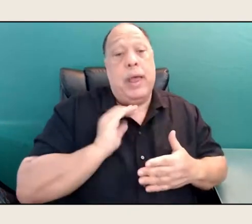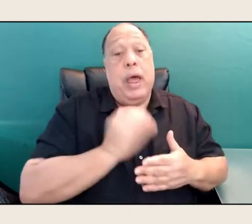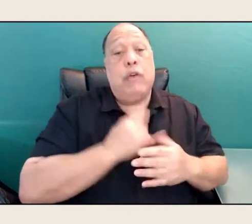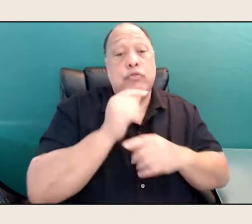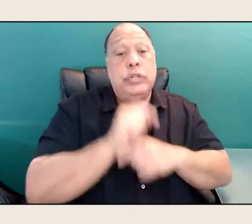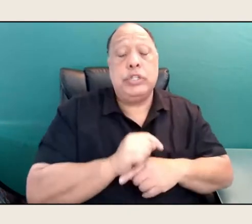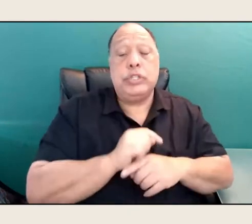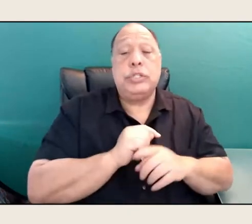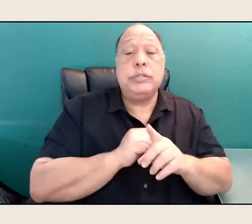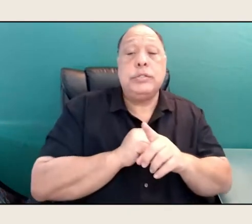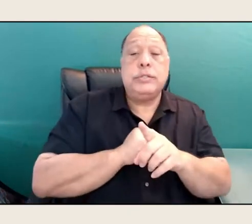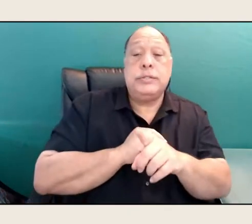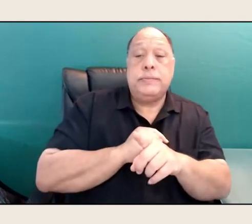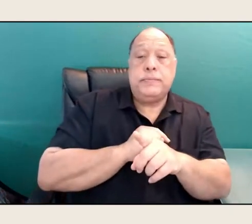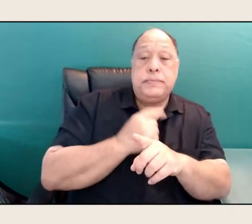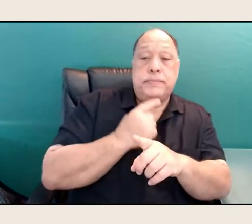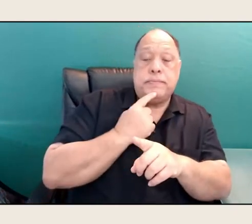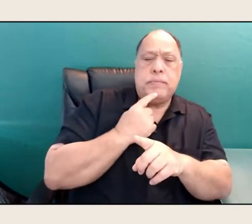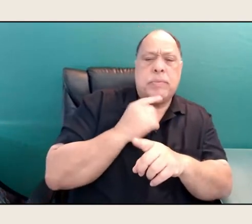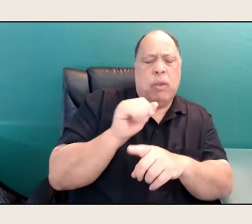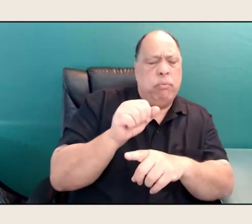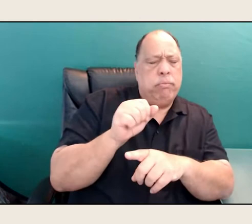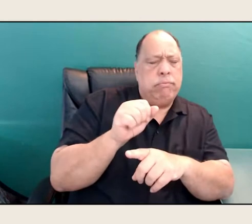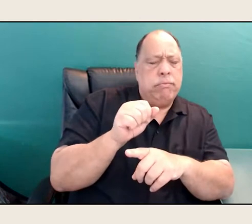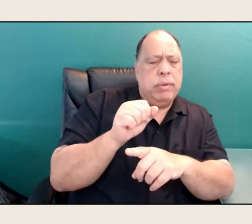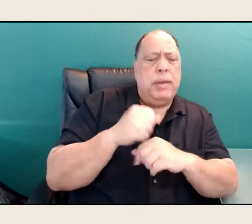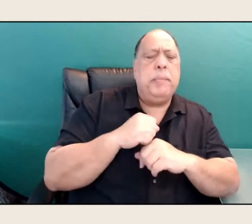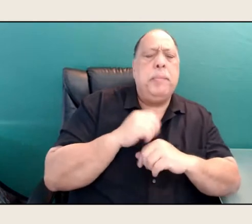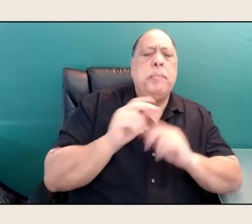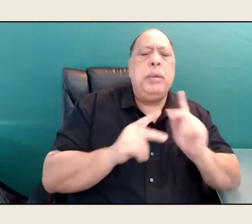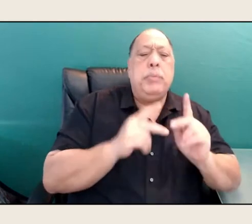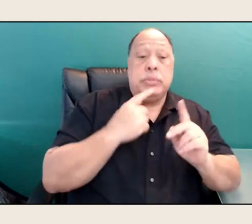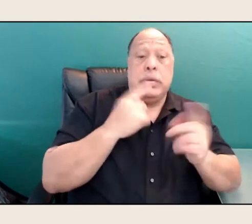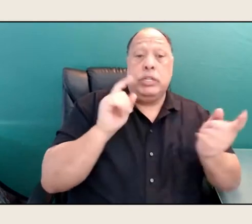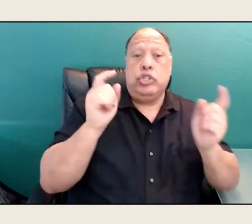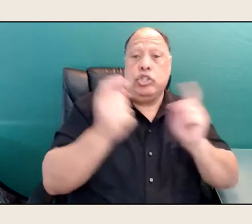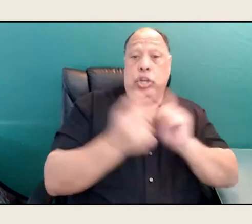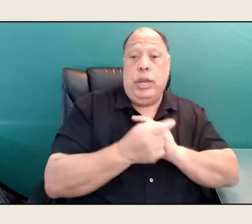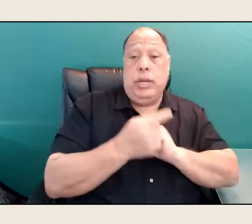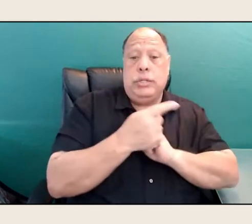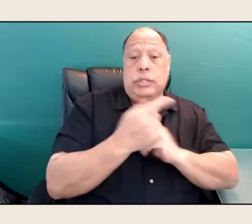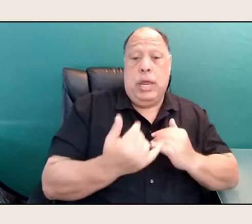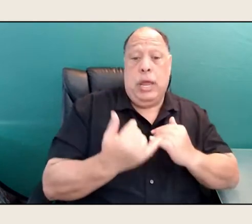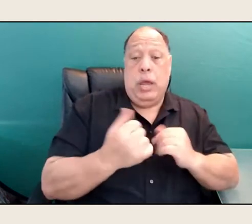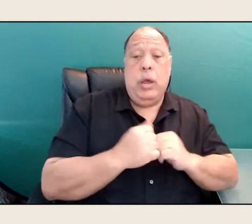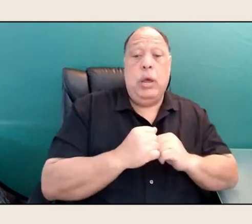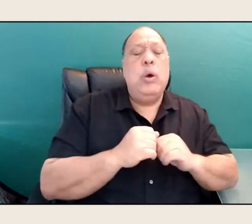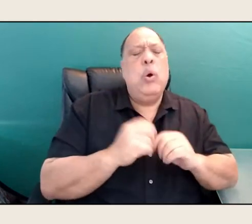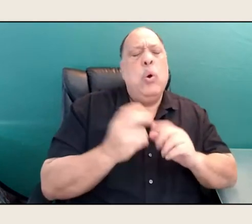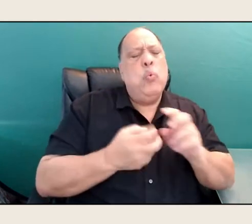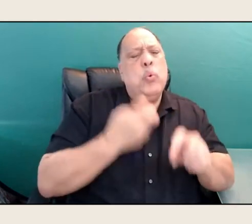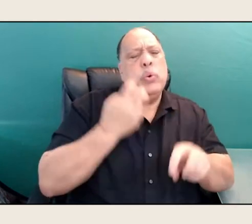Yes, and I've heard people say that it's changed, but what was difficult is if you,